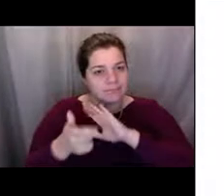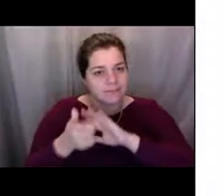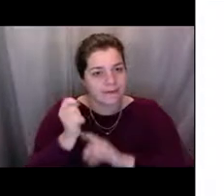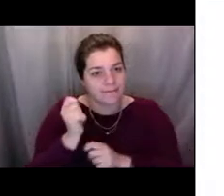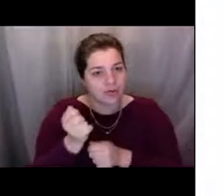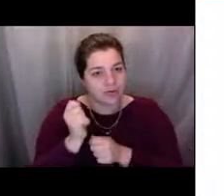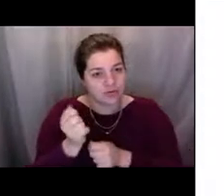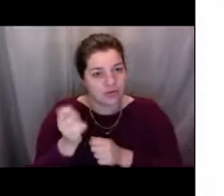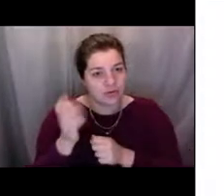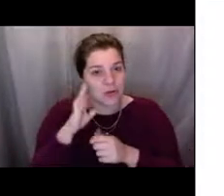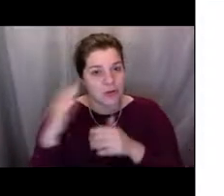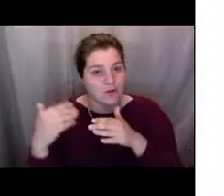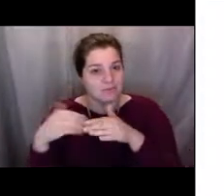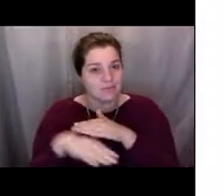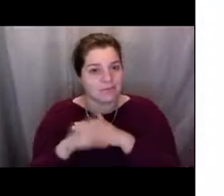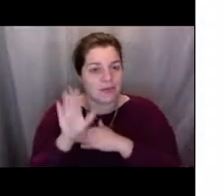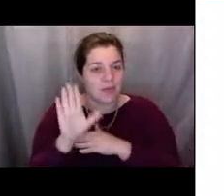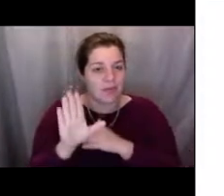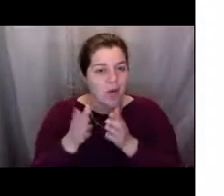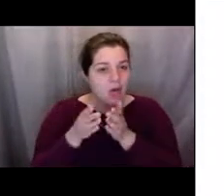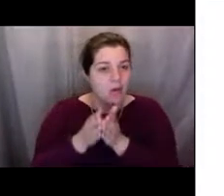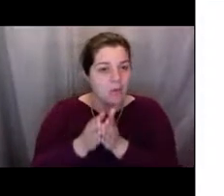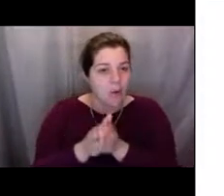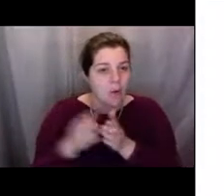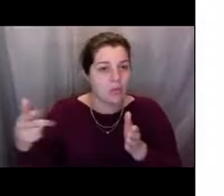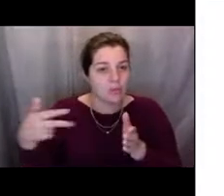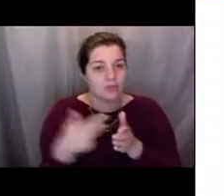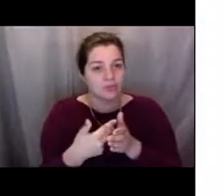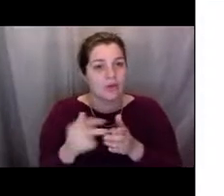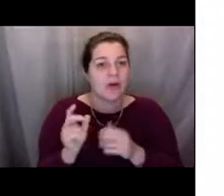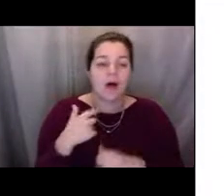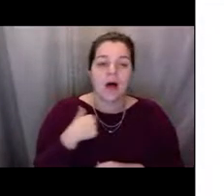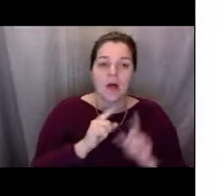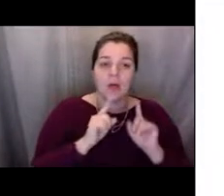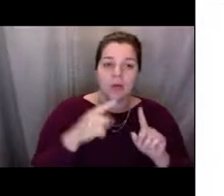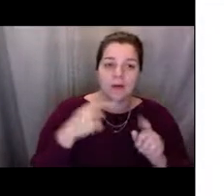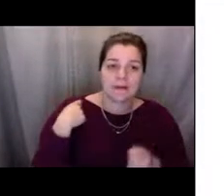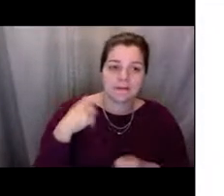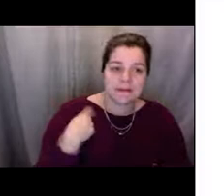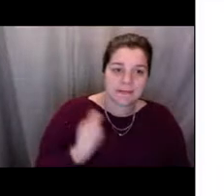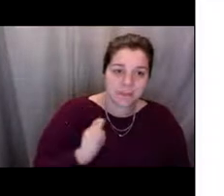We've also been to Spain or I've been to Spain, and I've been to Croatia to do the same thing.